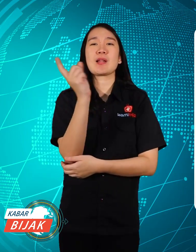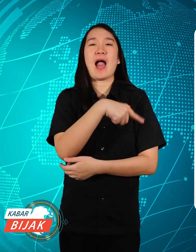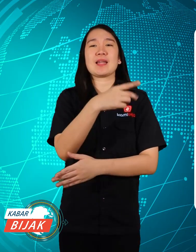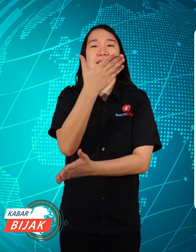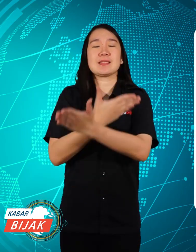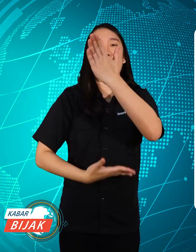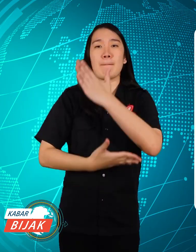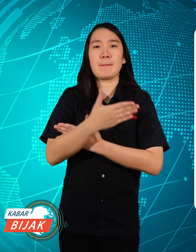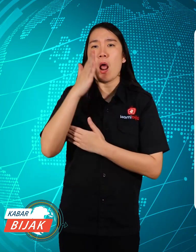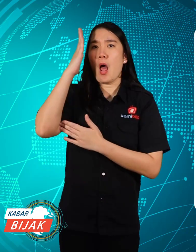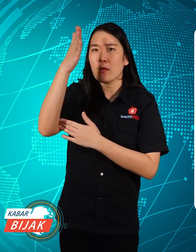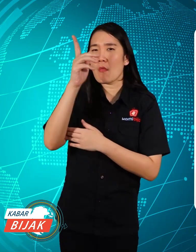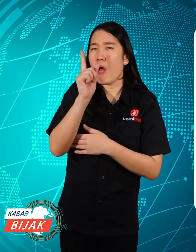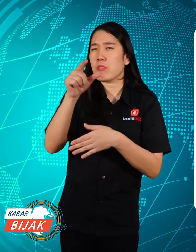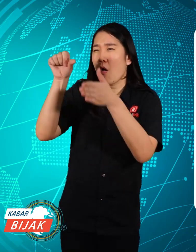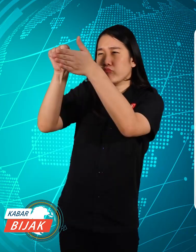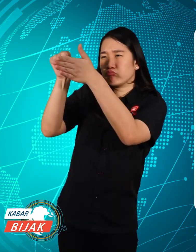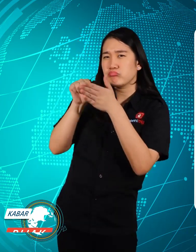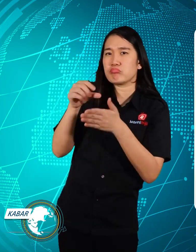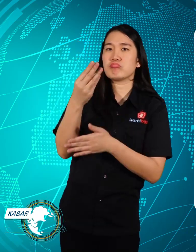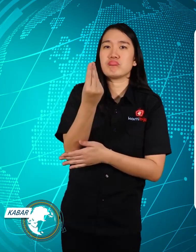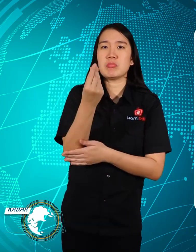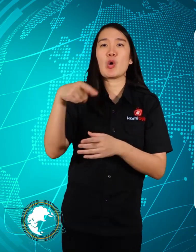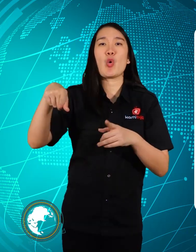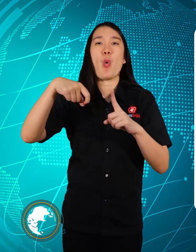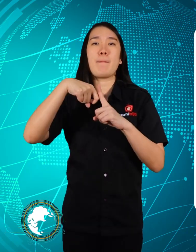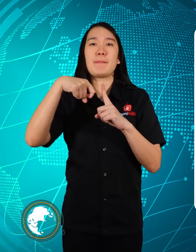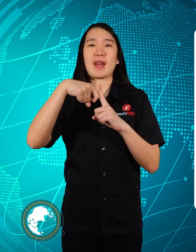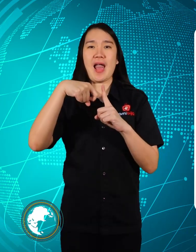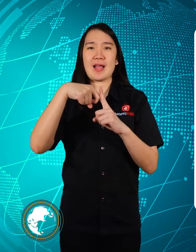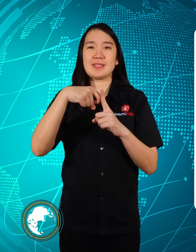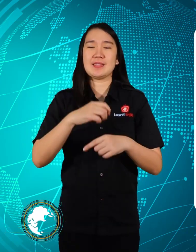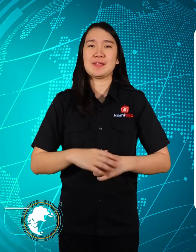from Disabilities who will be assisted by funds from the cooperative.